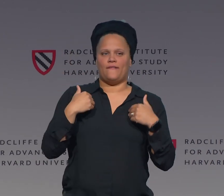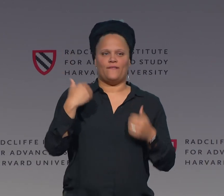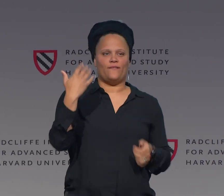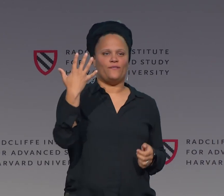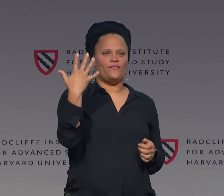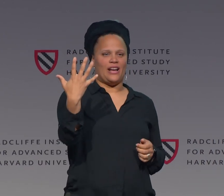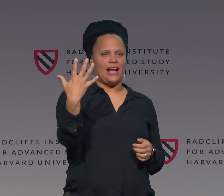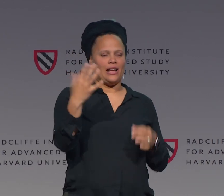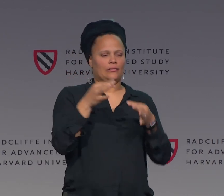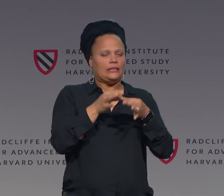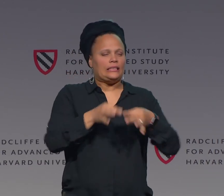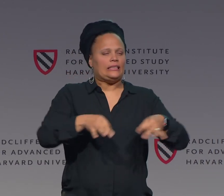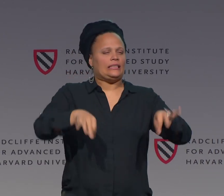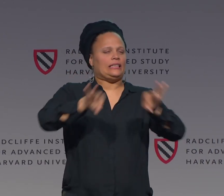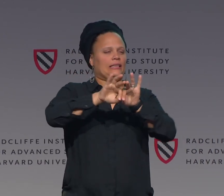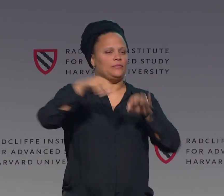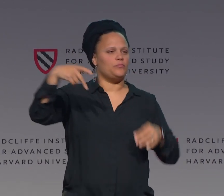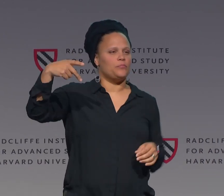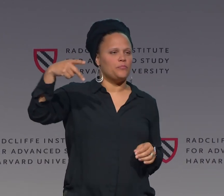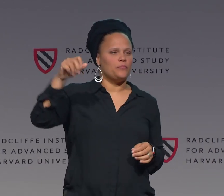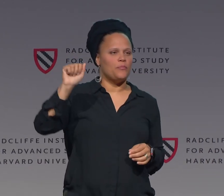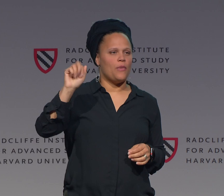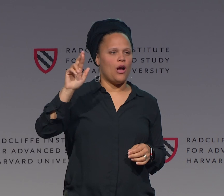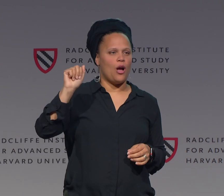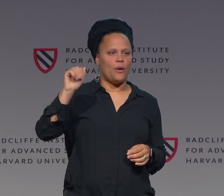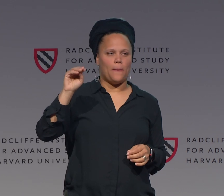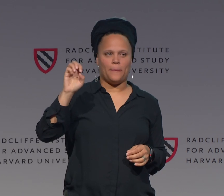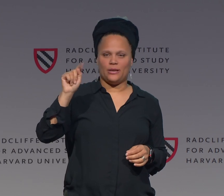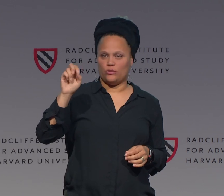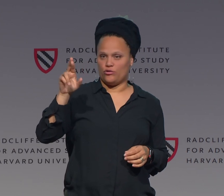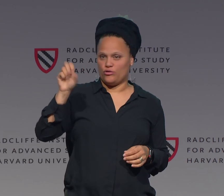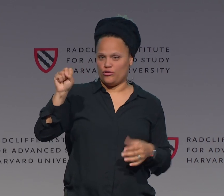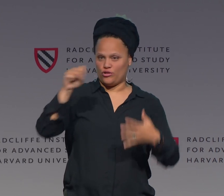American Sign Language has five distinct and unique parameters.